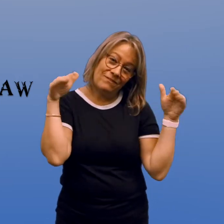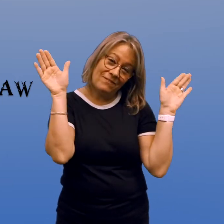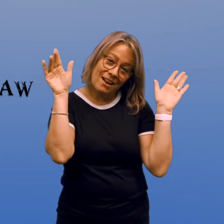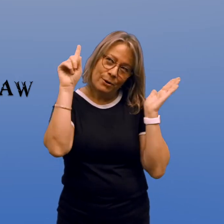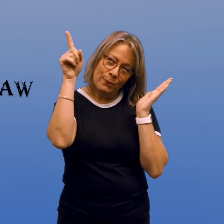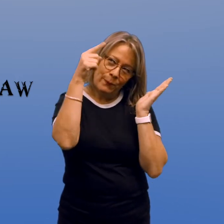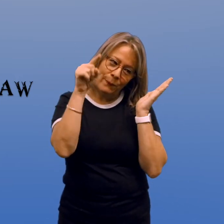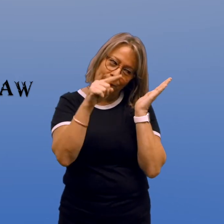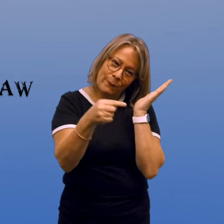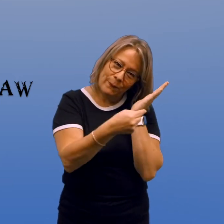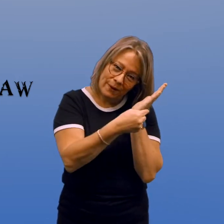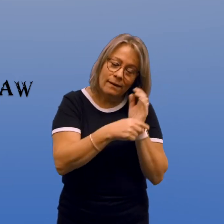in hopes the fairy will come,